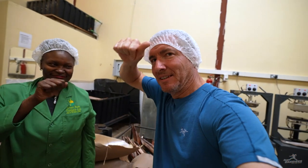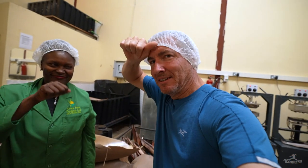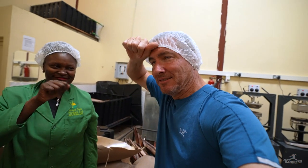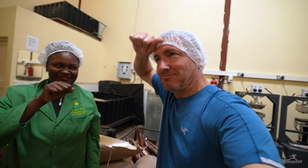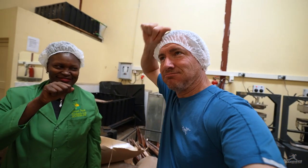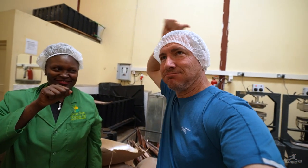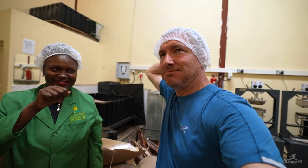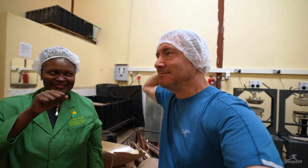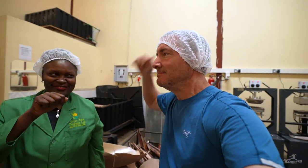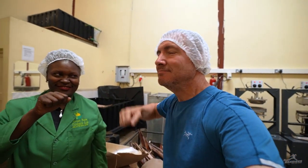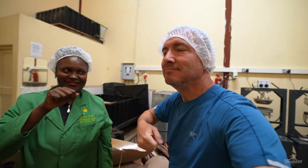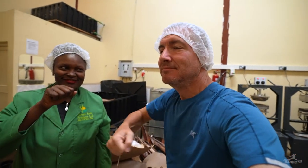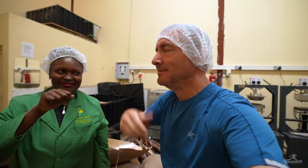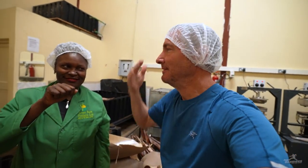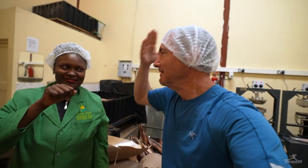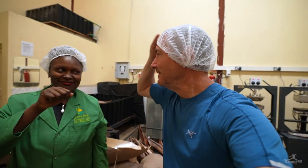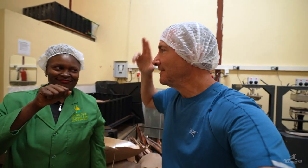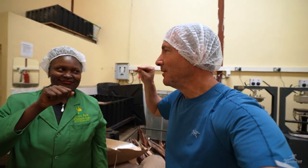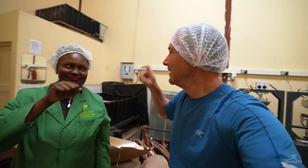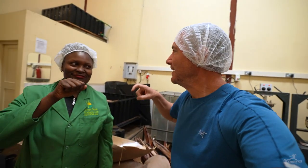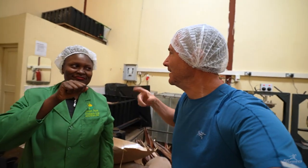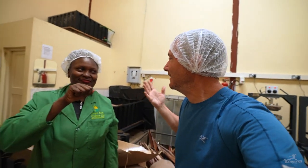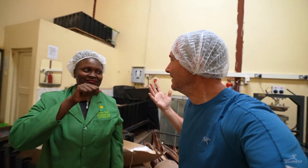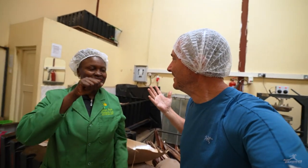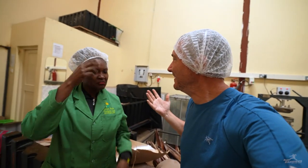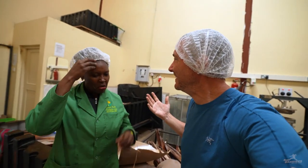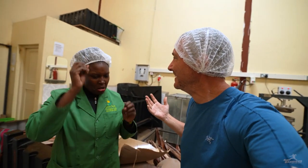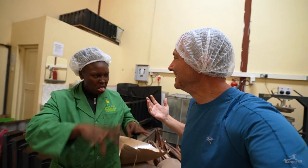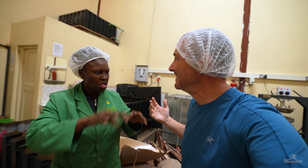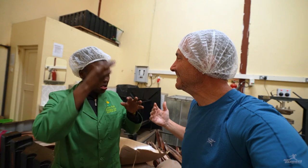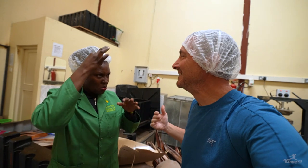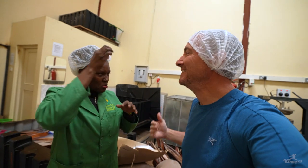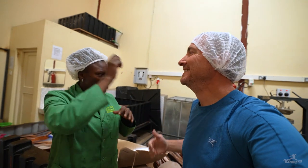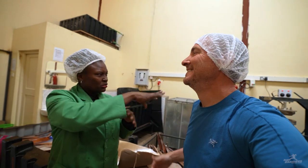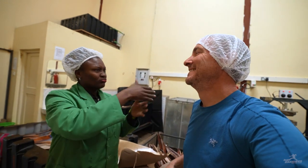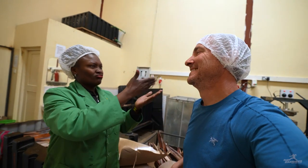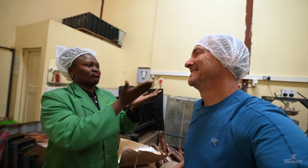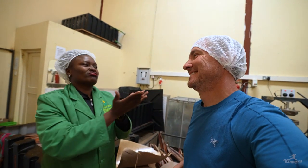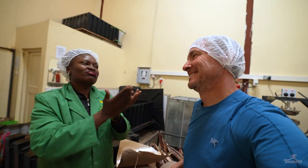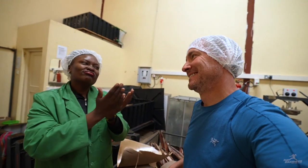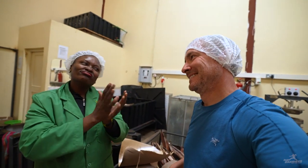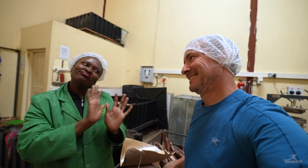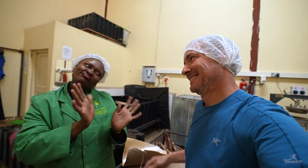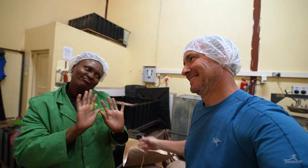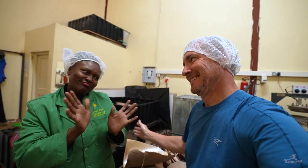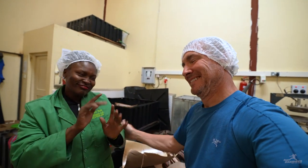If I have a shaved head then I don’t need a hair net? We don’t want anything falling into anything.